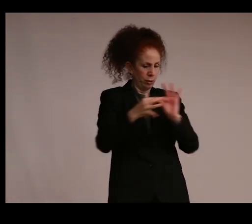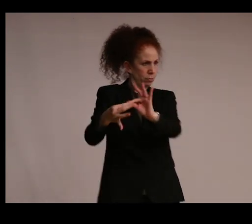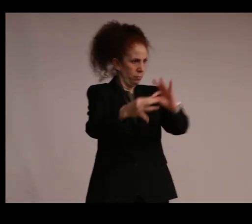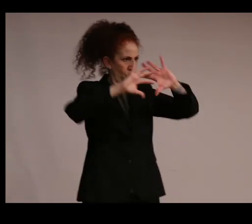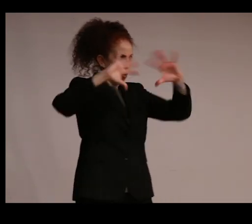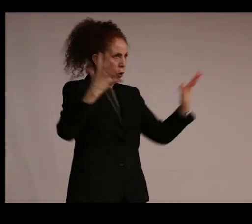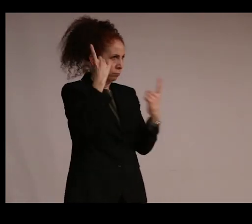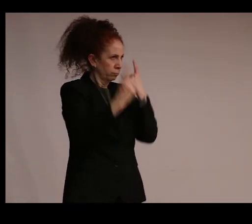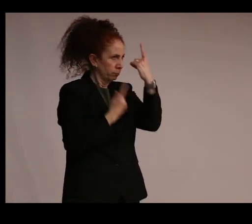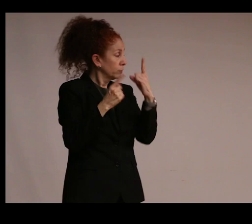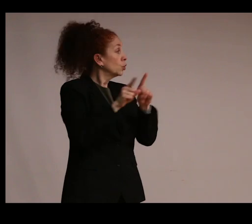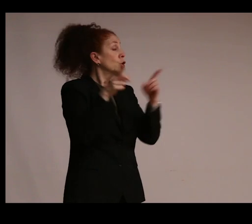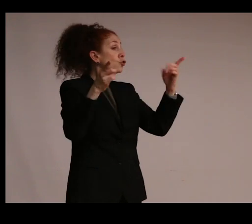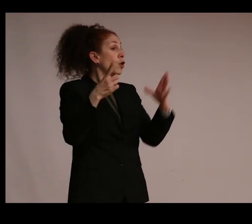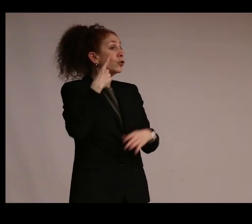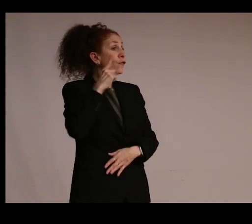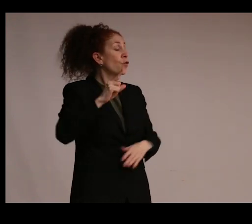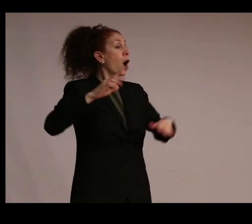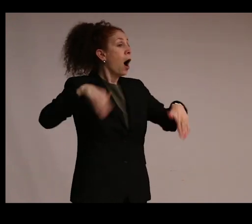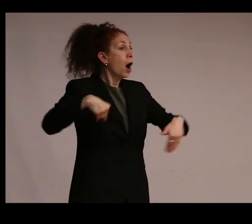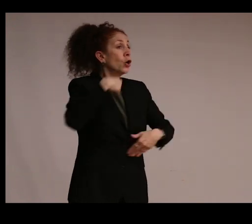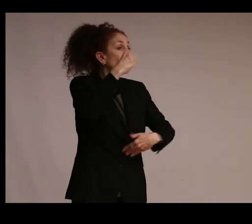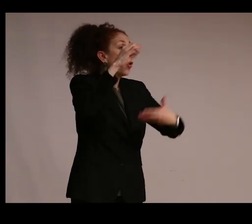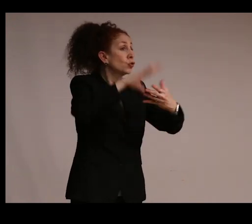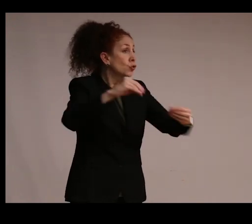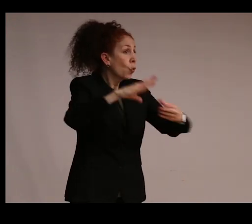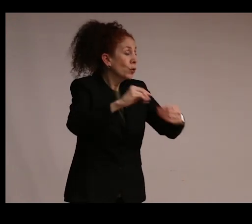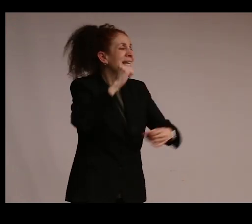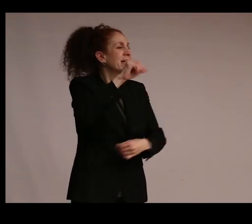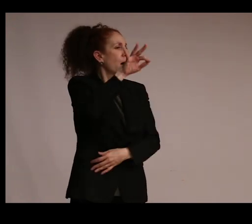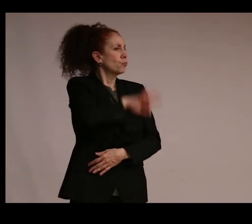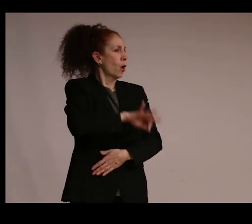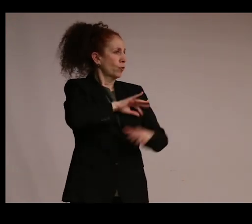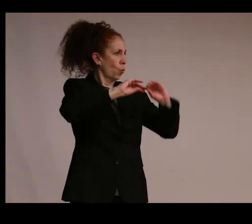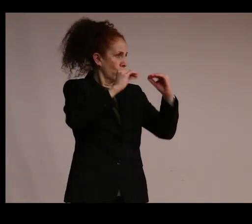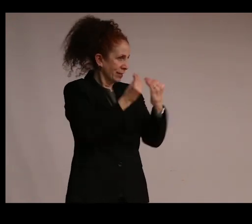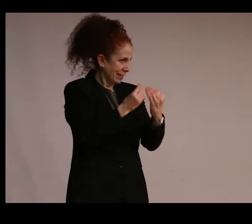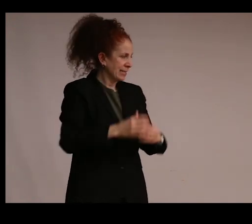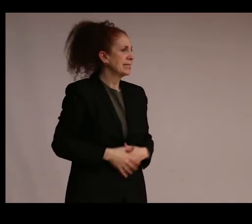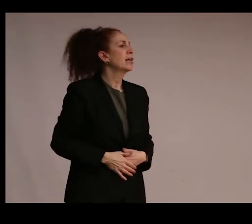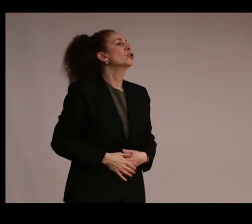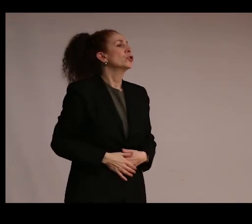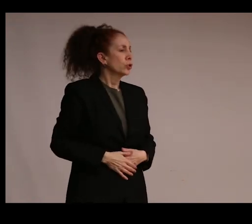She is the director of Untold Stories, a non-profit organization that pursues an art conservation